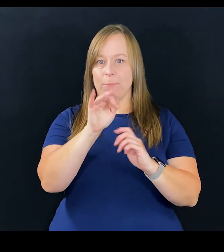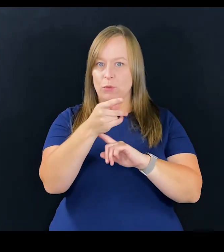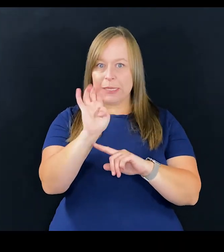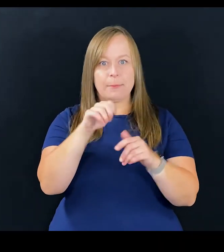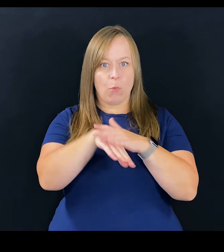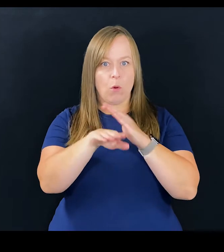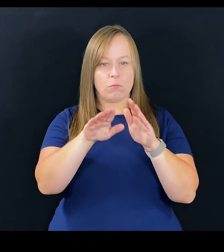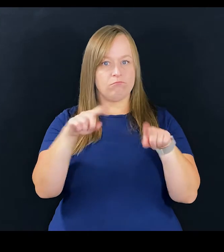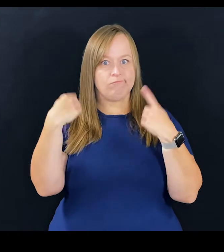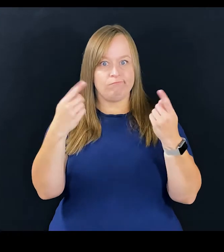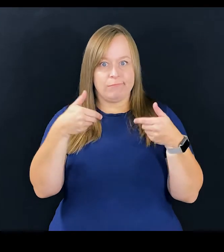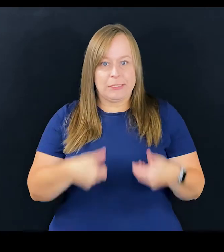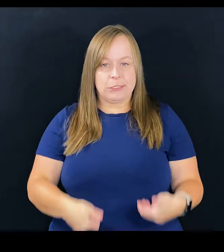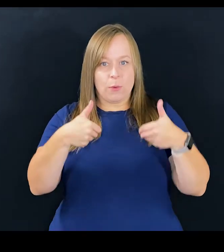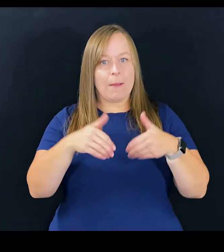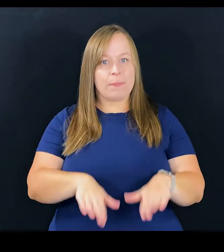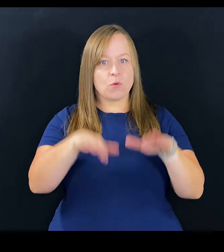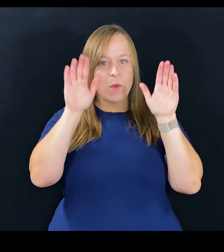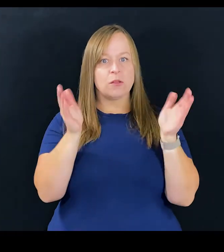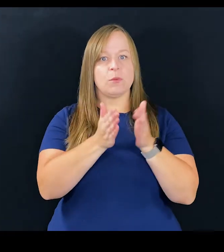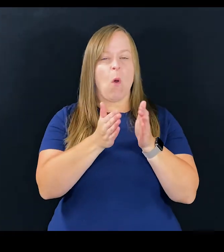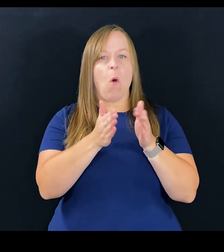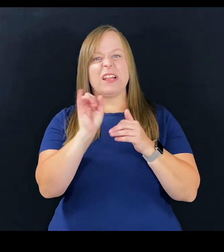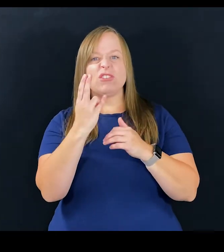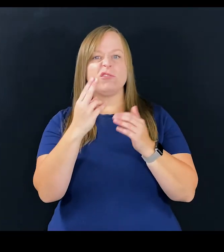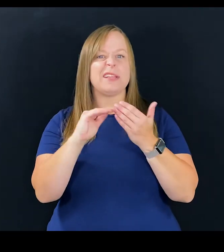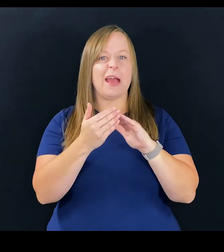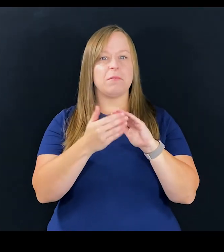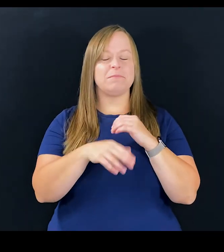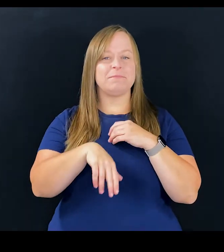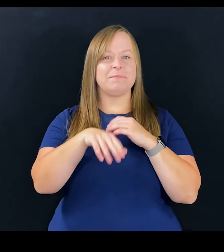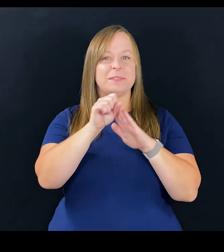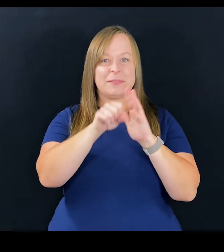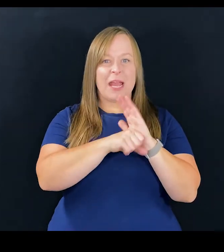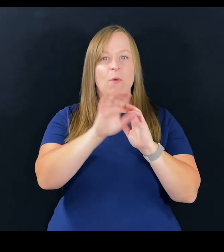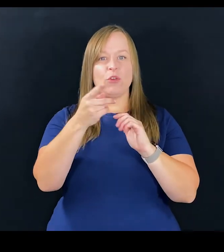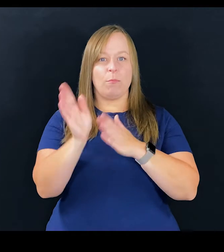born this way. I was raised in a smallest town, in upstate New York and then went to prep school